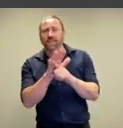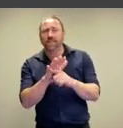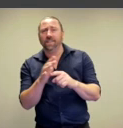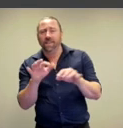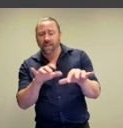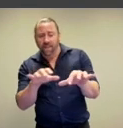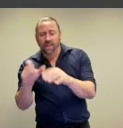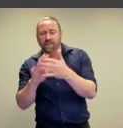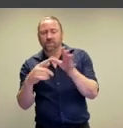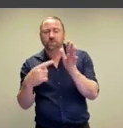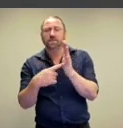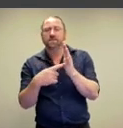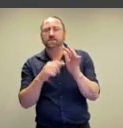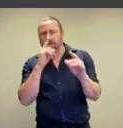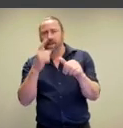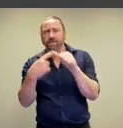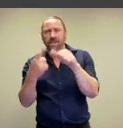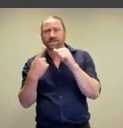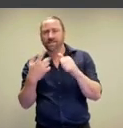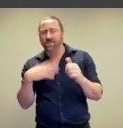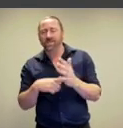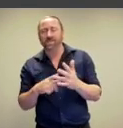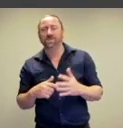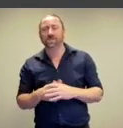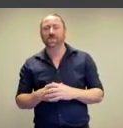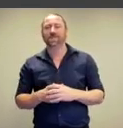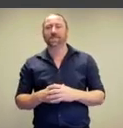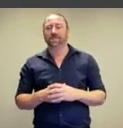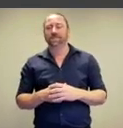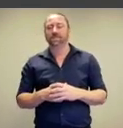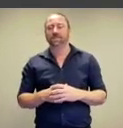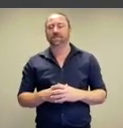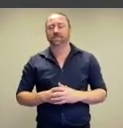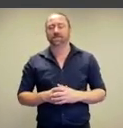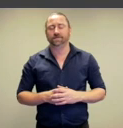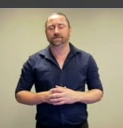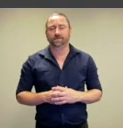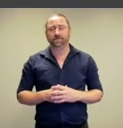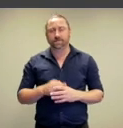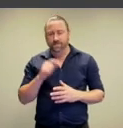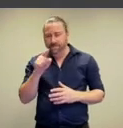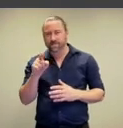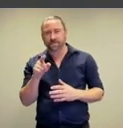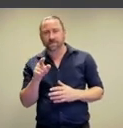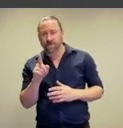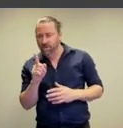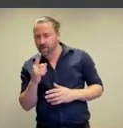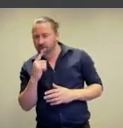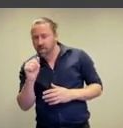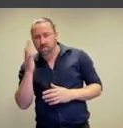And you can, feel free to answer these questions in the chat window as well or of course just to